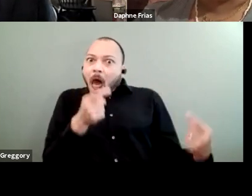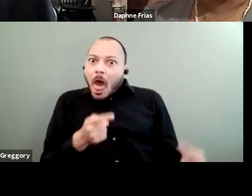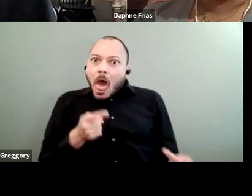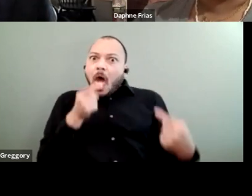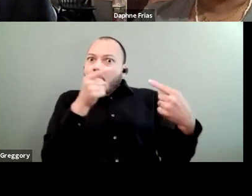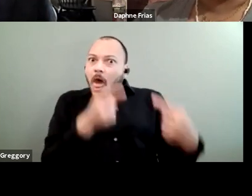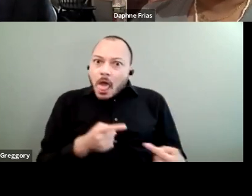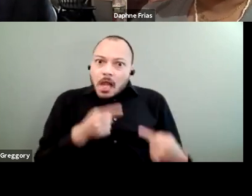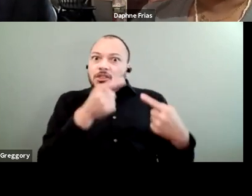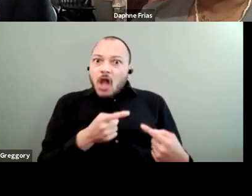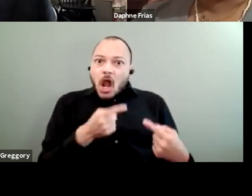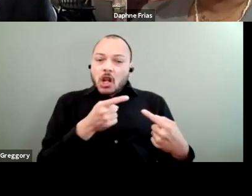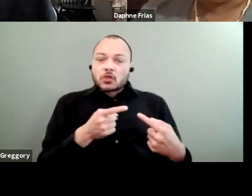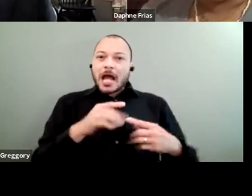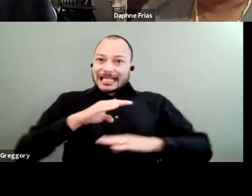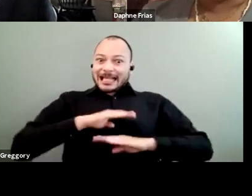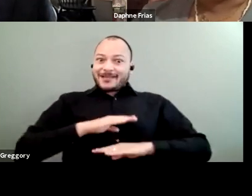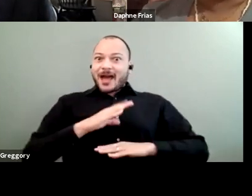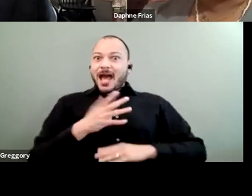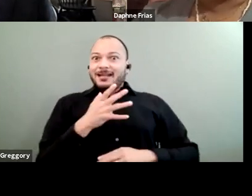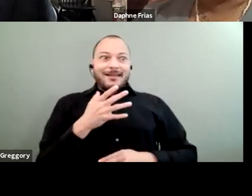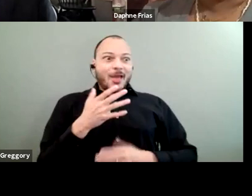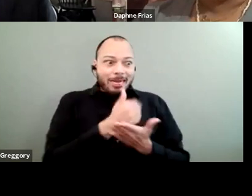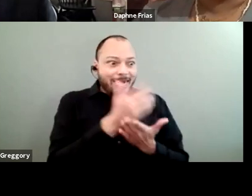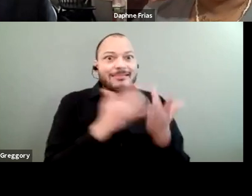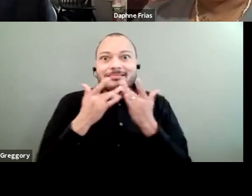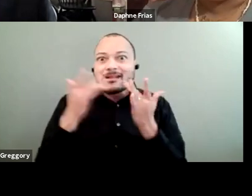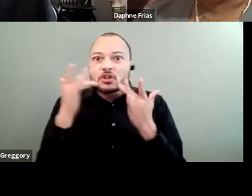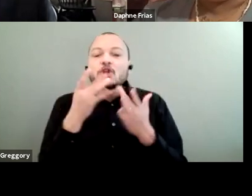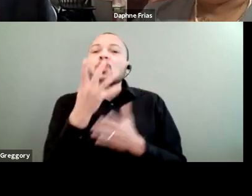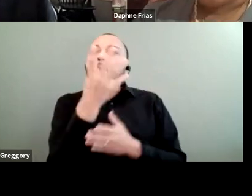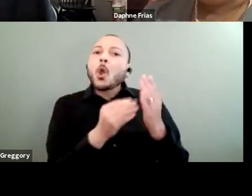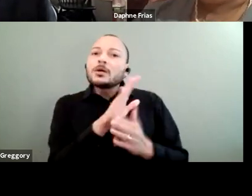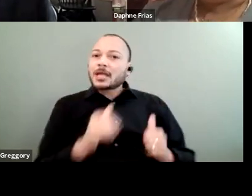having to lose their lives to an issue that can be mitigated